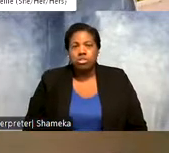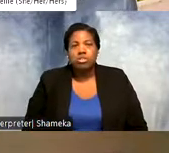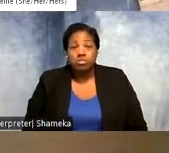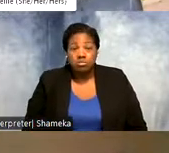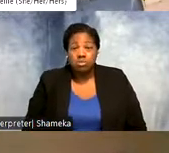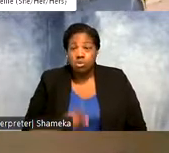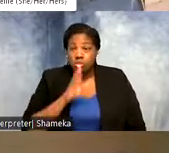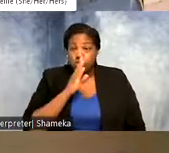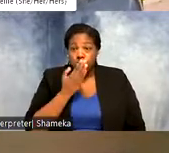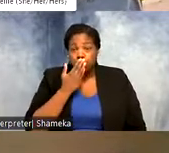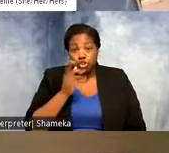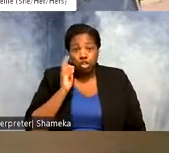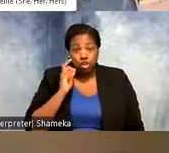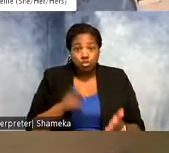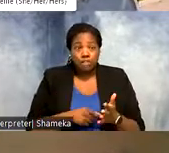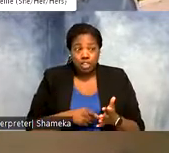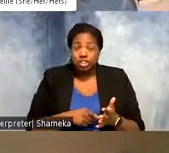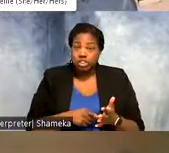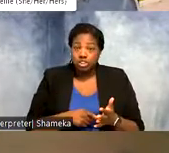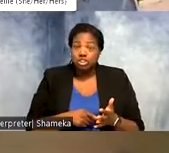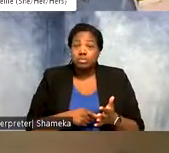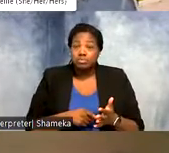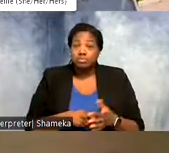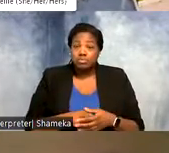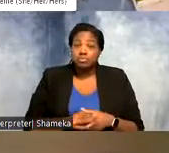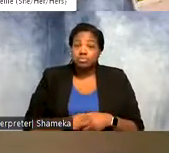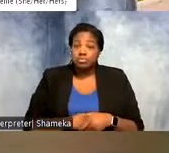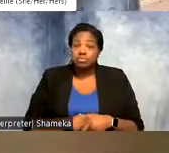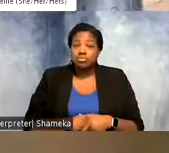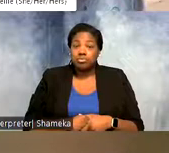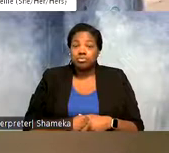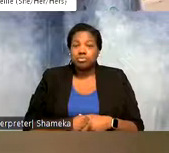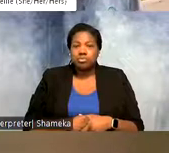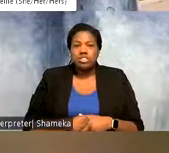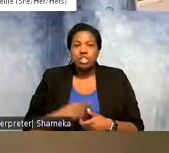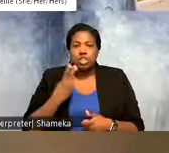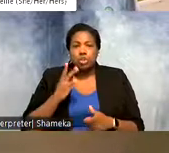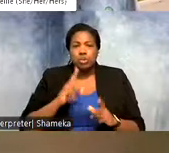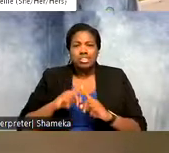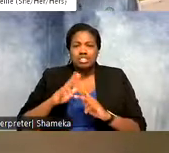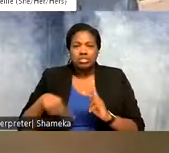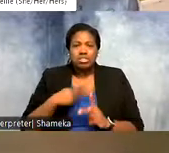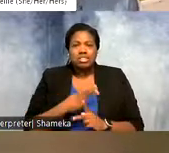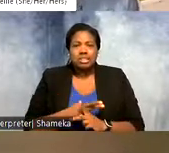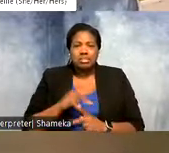good observation and the reason that is is because these are two different types of tags. So these are